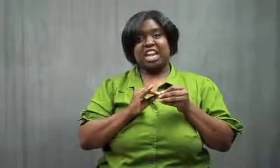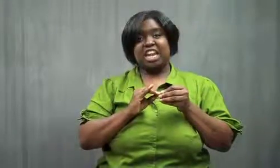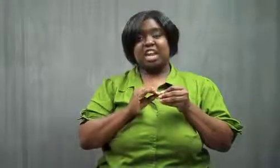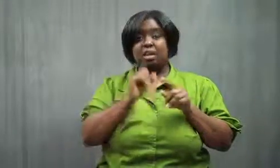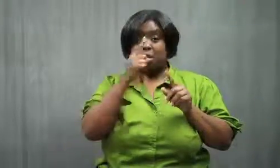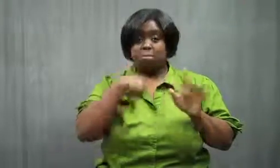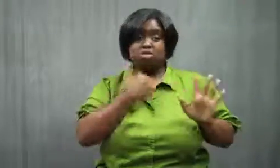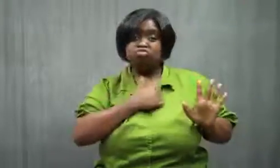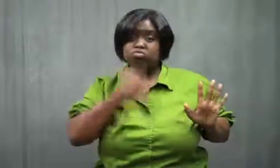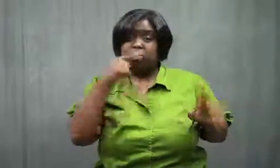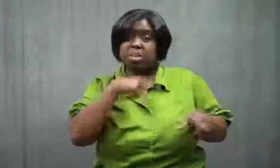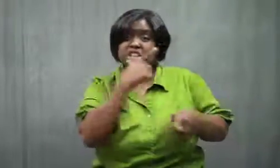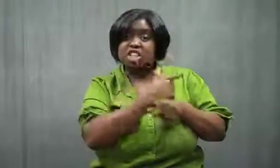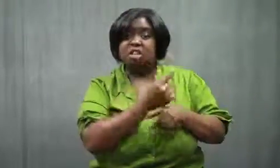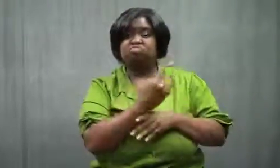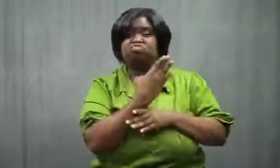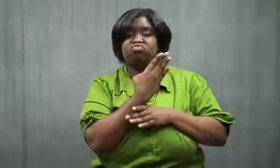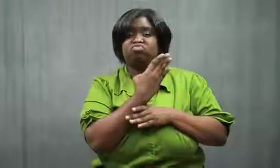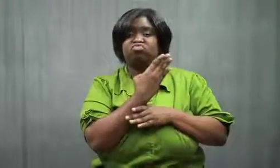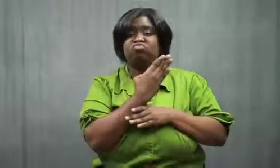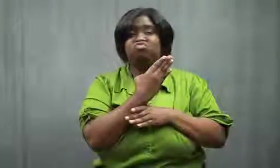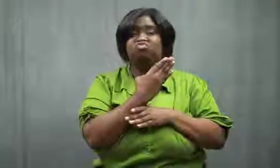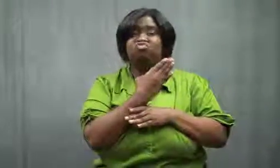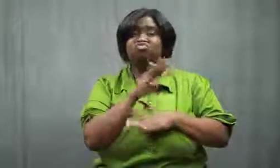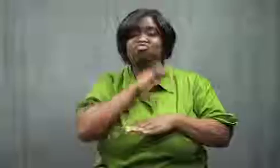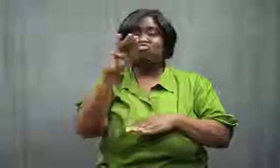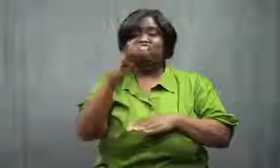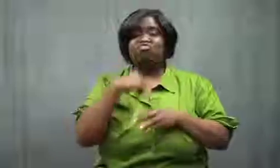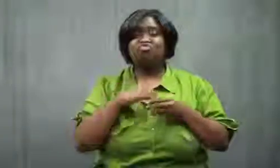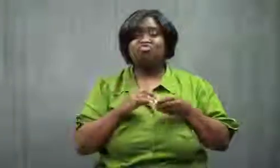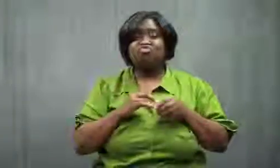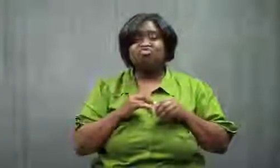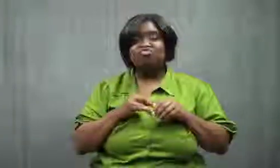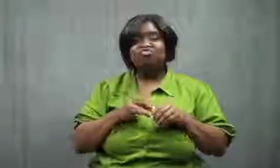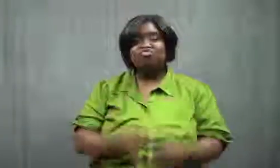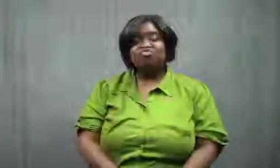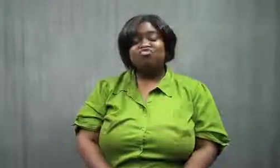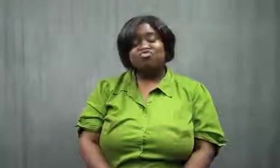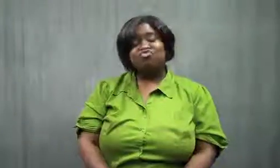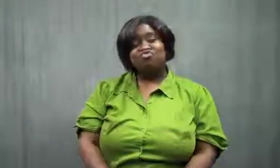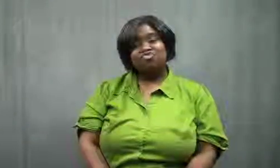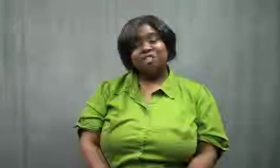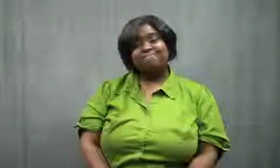But I was unrepentant. I didn't feel sorry for my sister at all. Too bad! I got her back, and felt good about it!